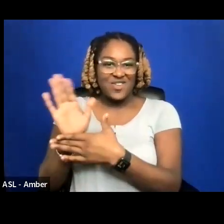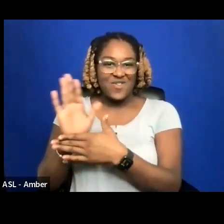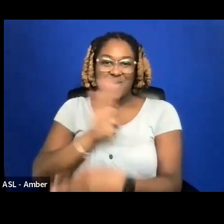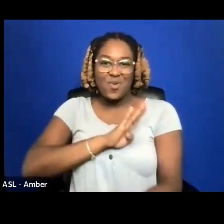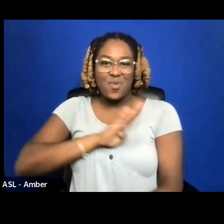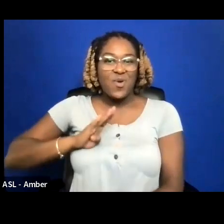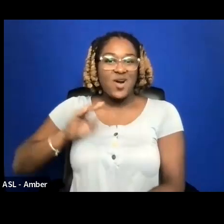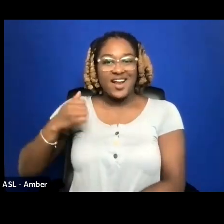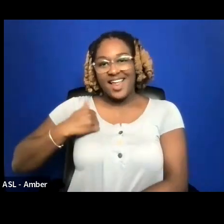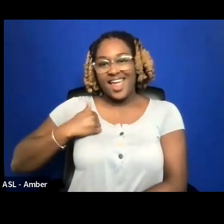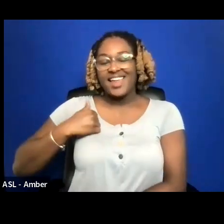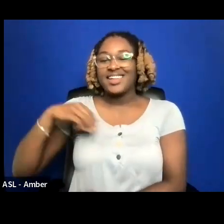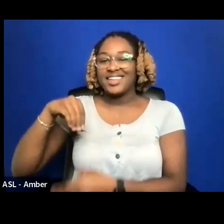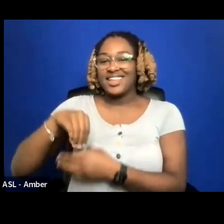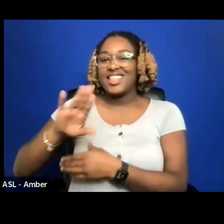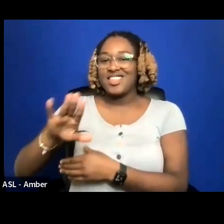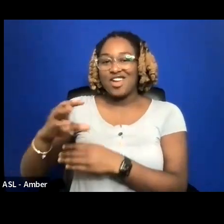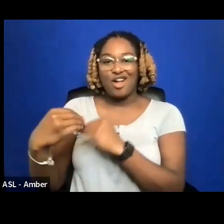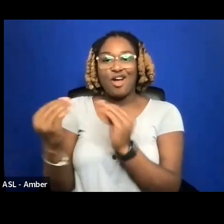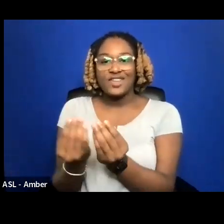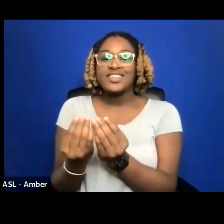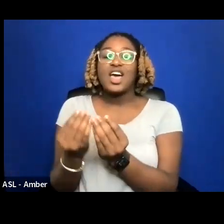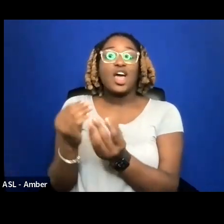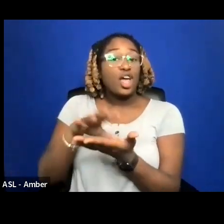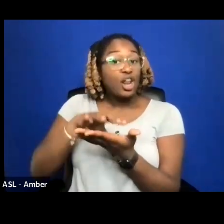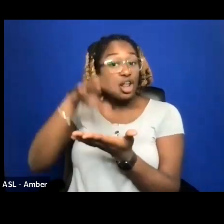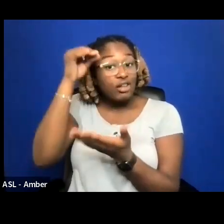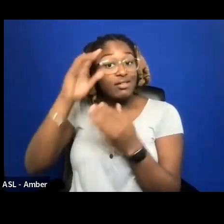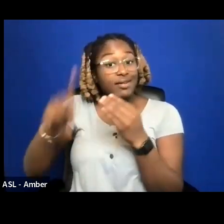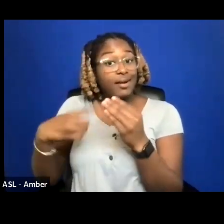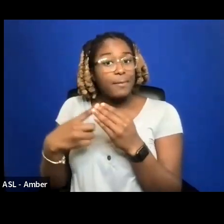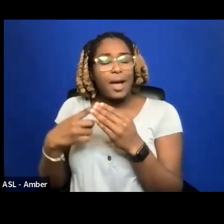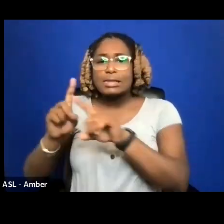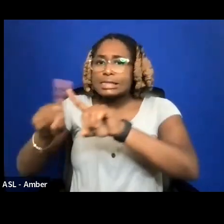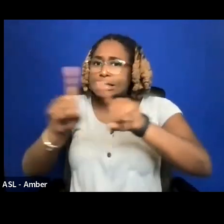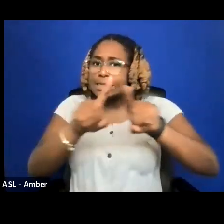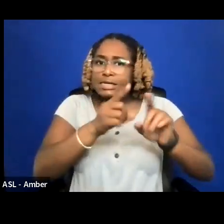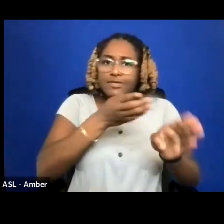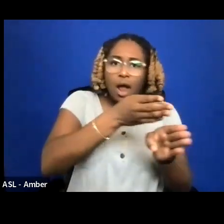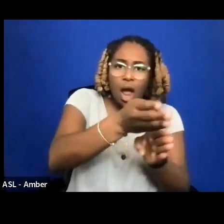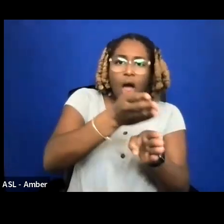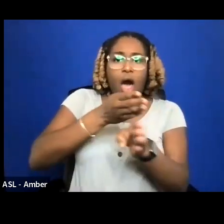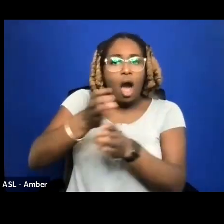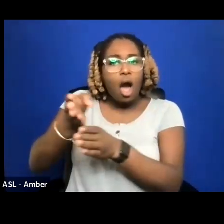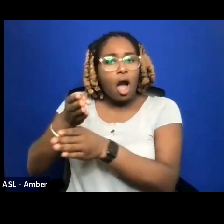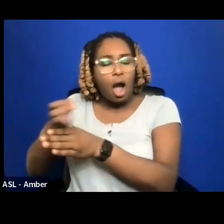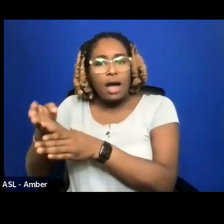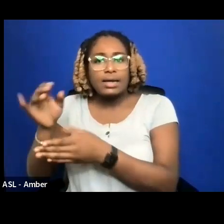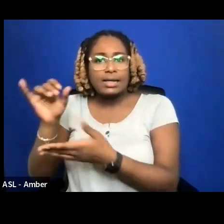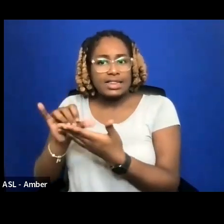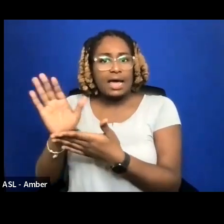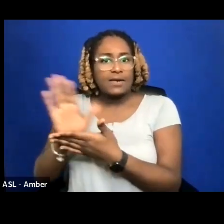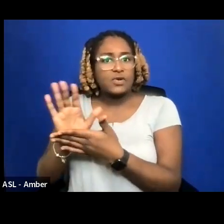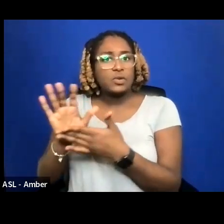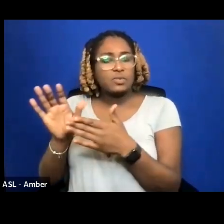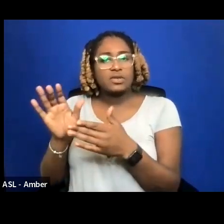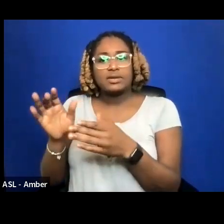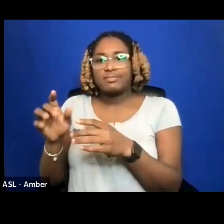LEARNING ABOUT ALL THE ROOTS THAT FILMS COULD TAKE BEYOND TRADITIONAL THEATRICAL AND HOME VIDEO PATHS.